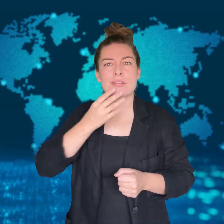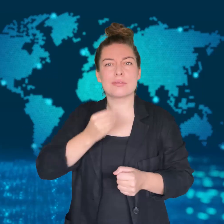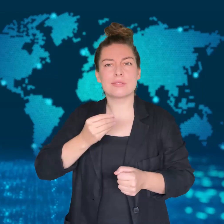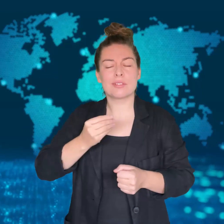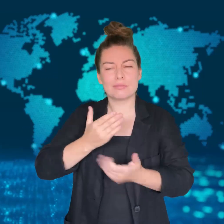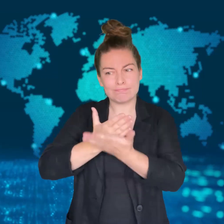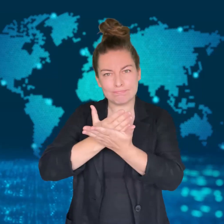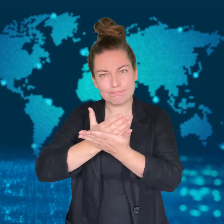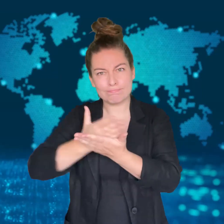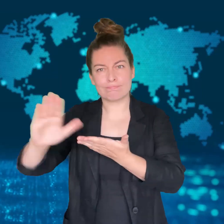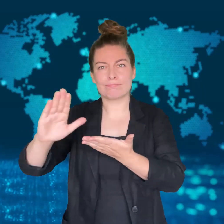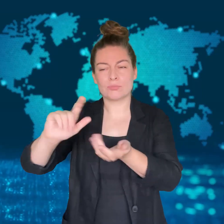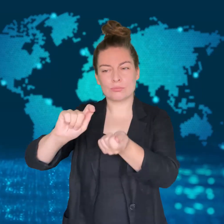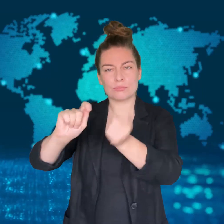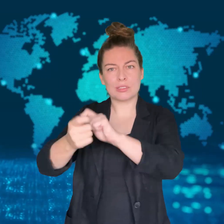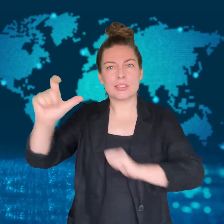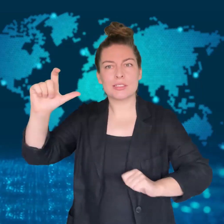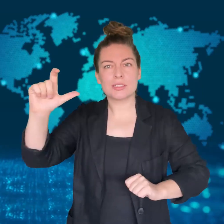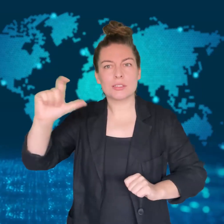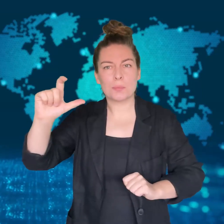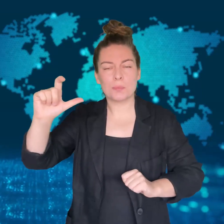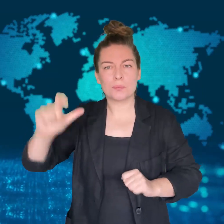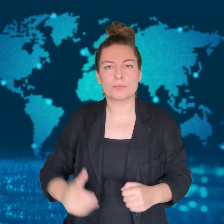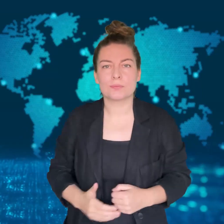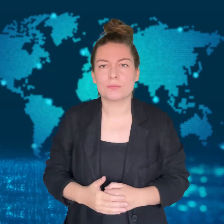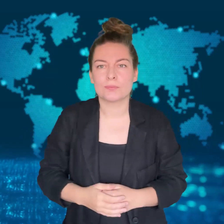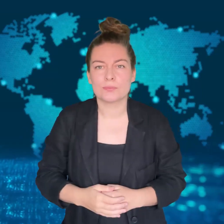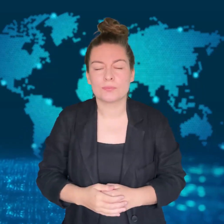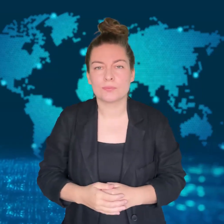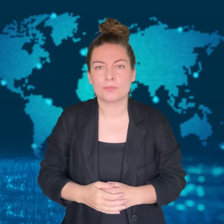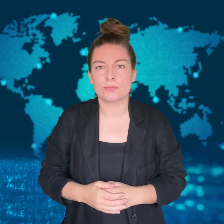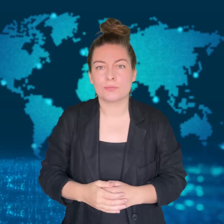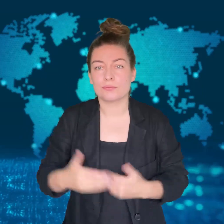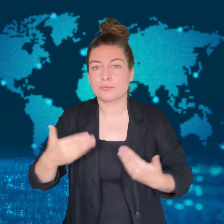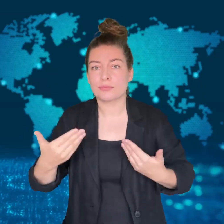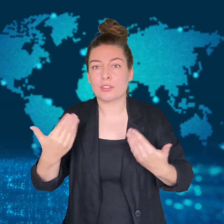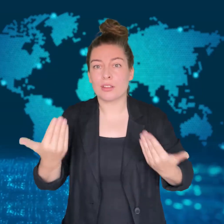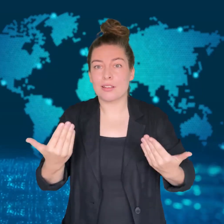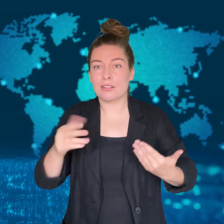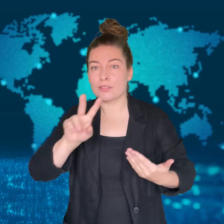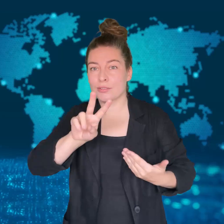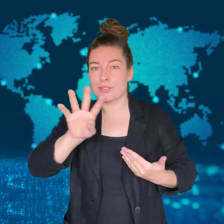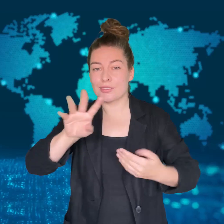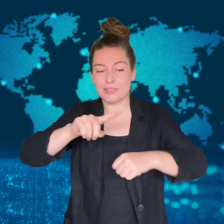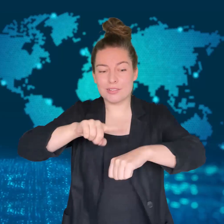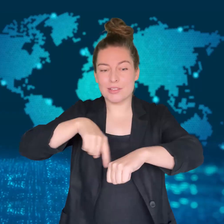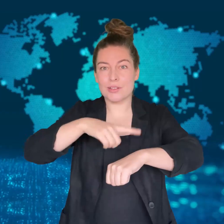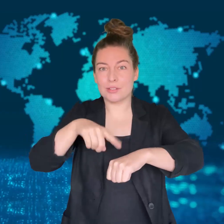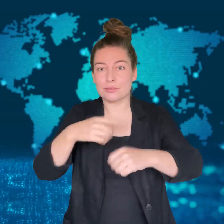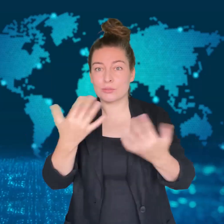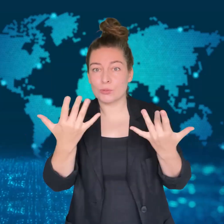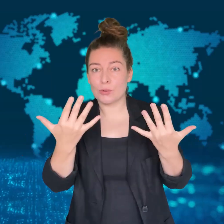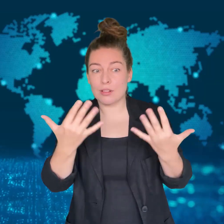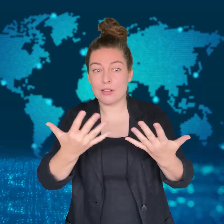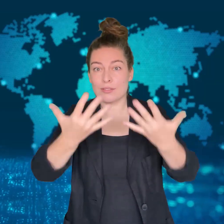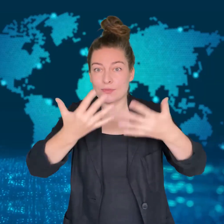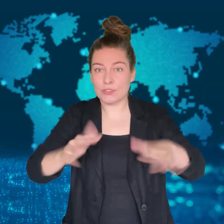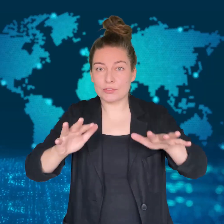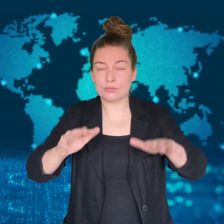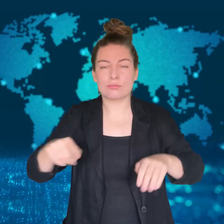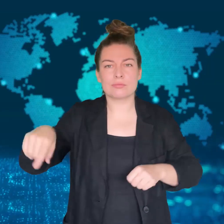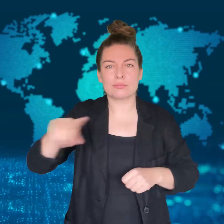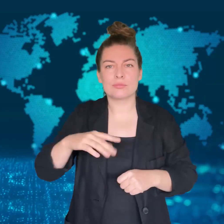Israel will soon begin to launch the major offensive in the north of